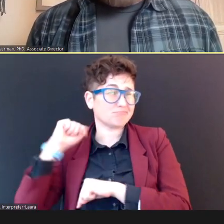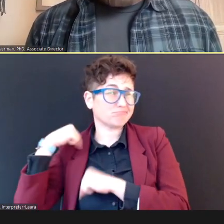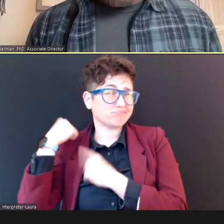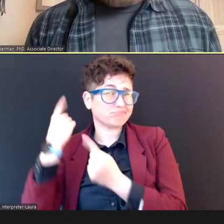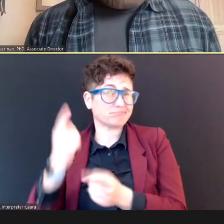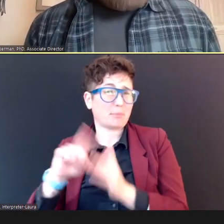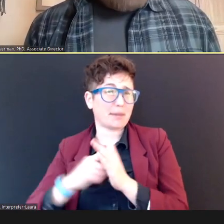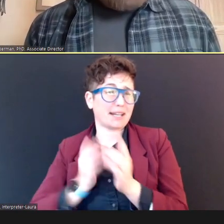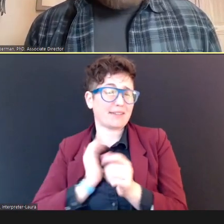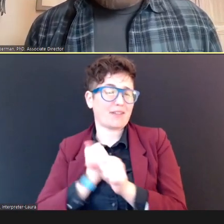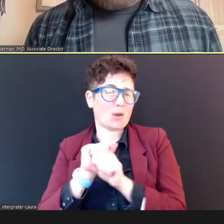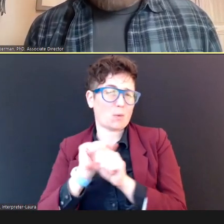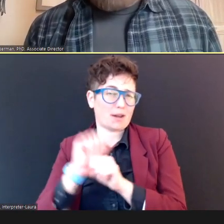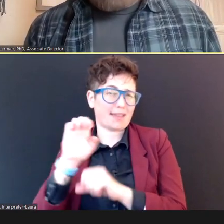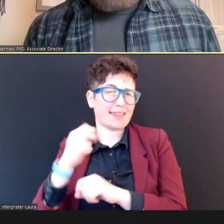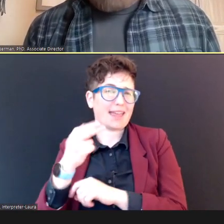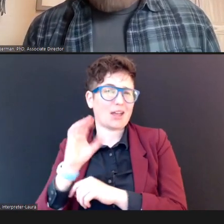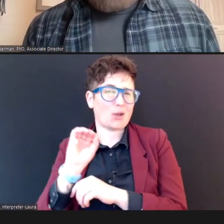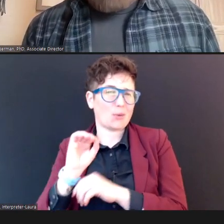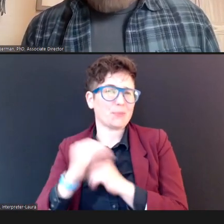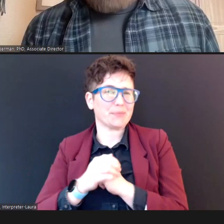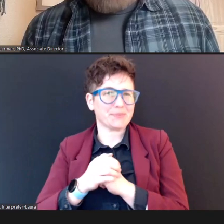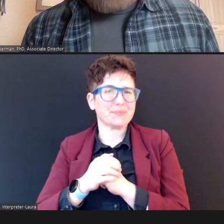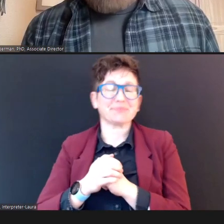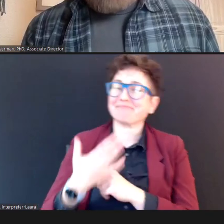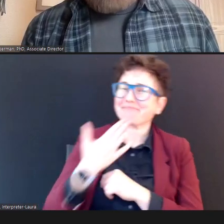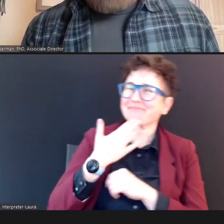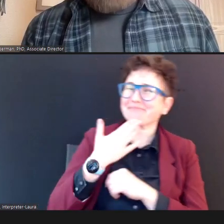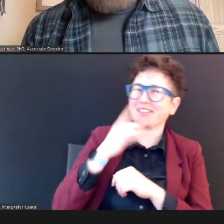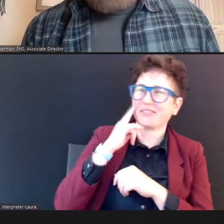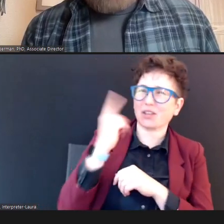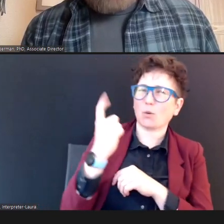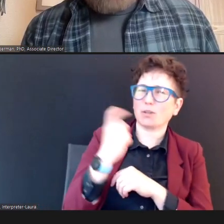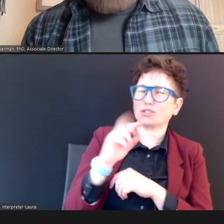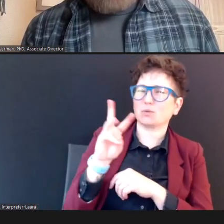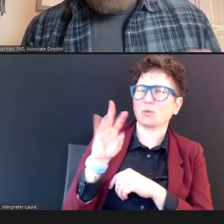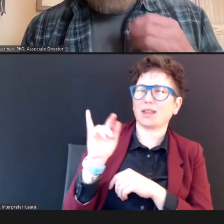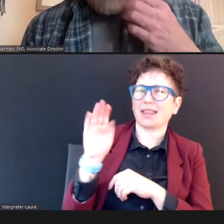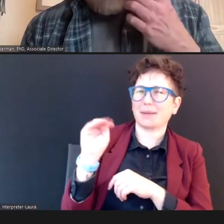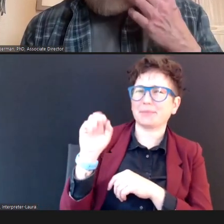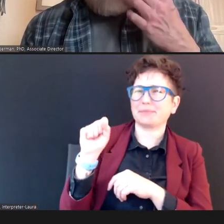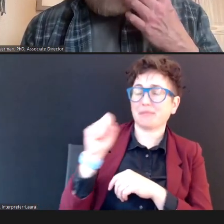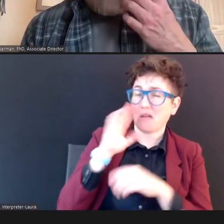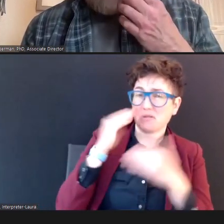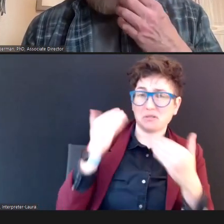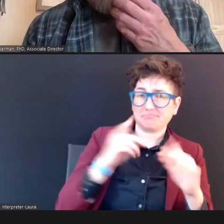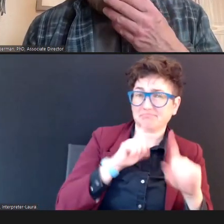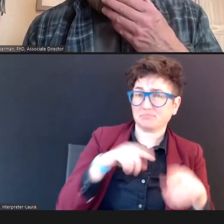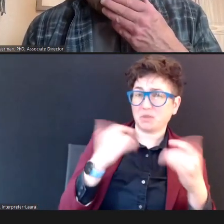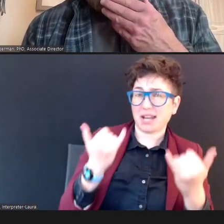Yeah, thank you for that question, William Yeah, let's address that right now. So, yes, absolutely.